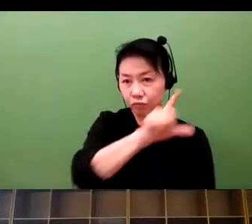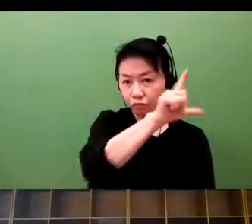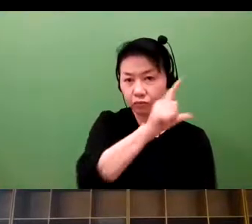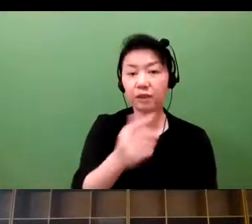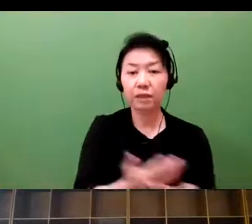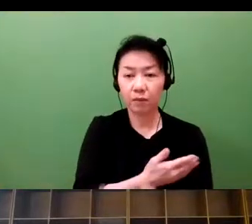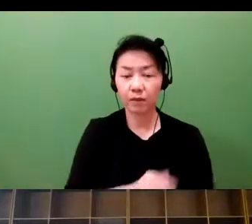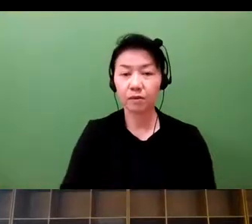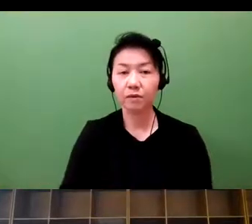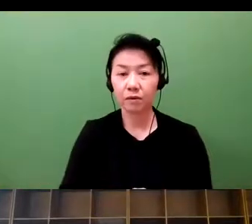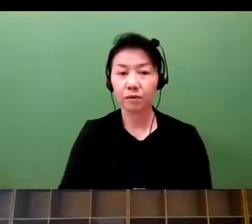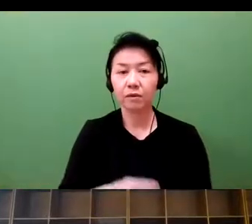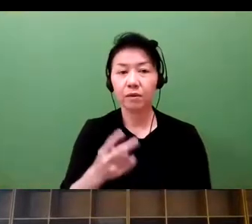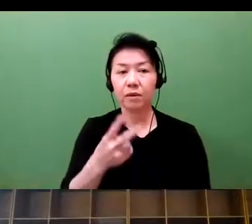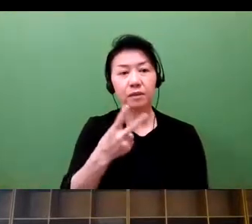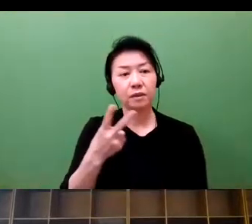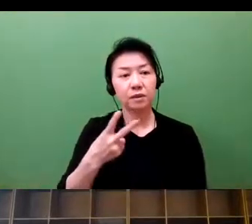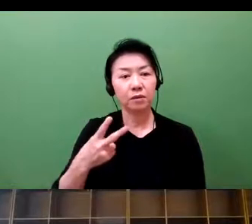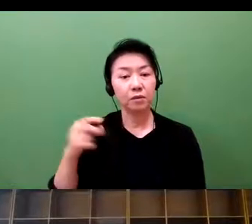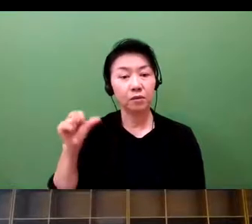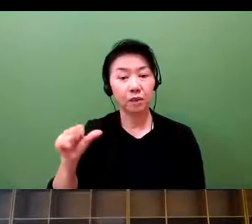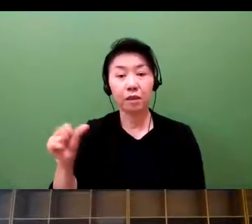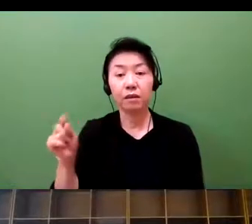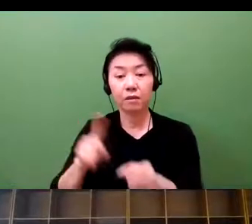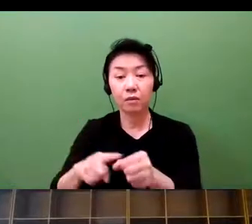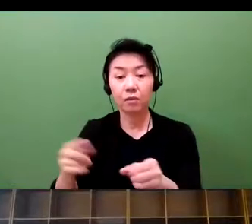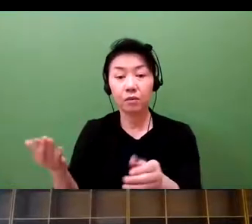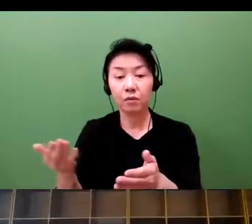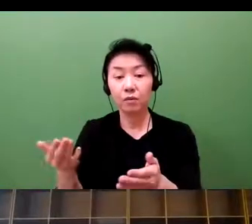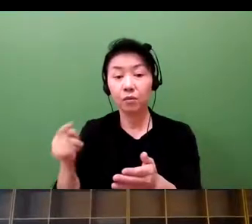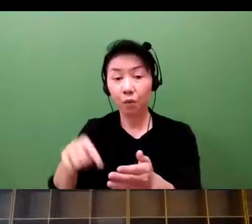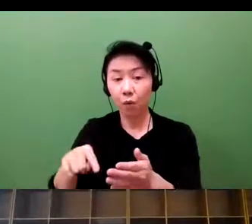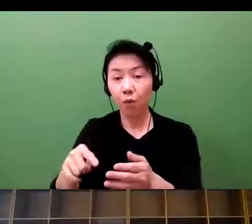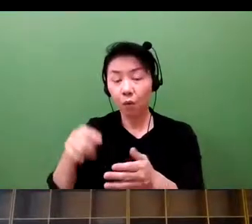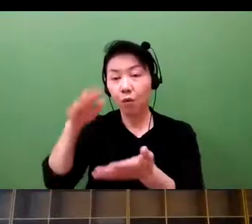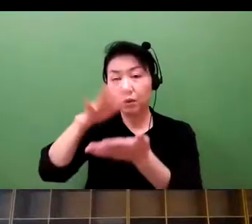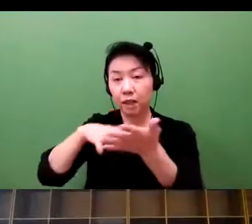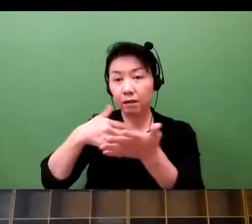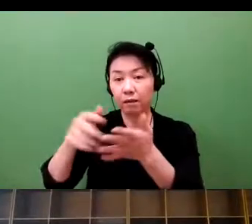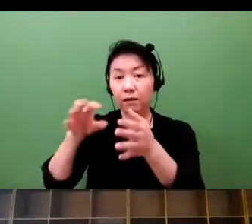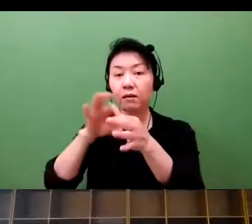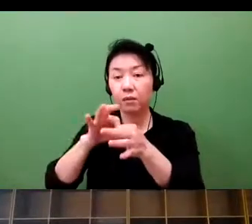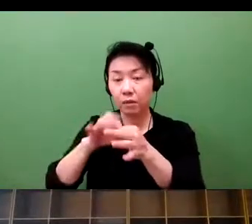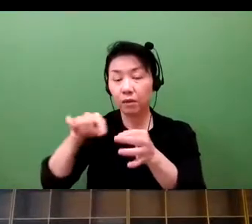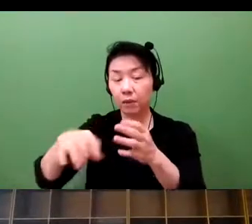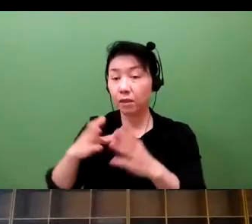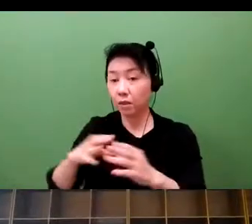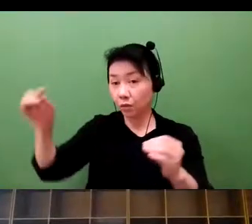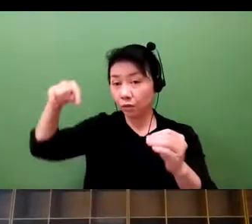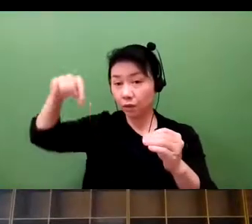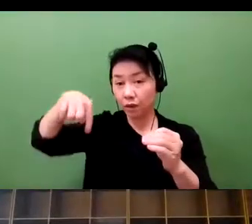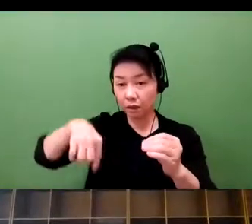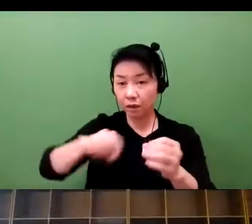In 2019, 2020, it's only a single year's worth, so it's not that large. But last year, within COVID-19, we